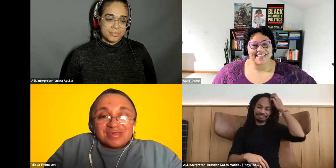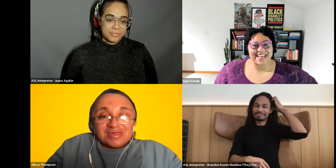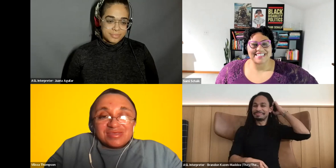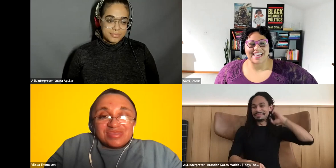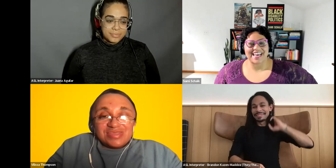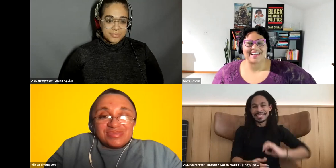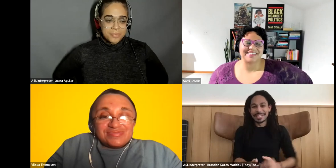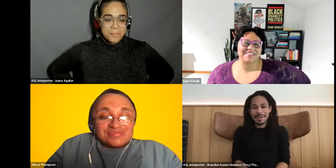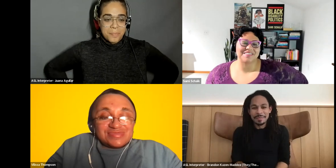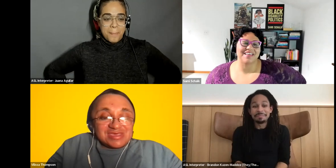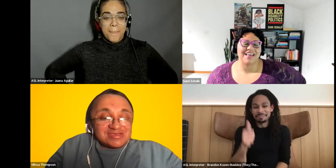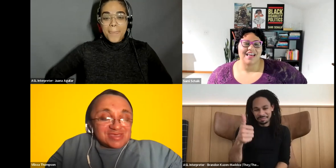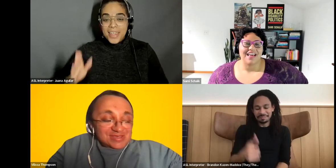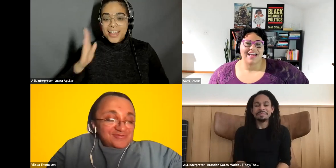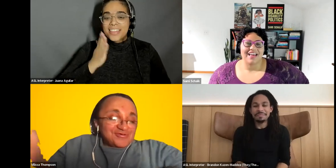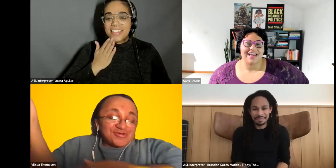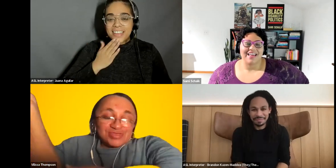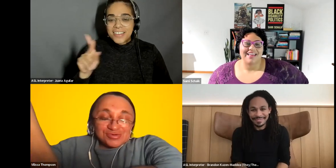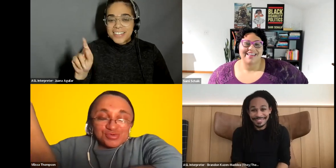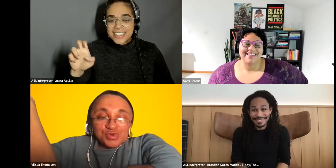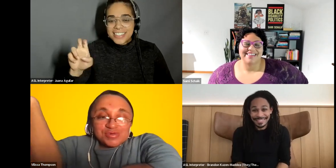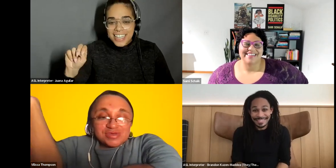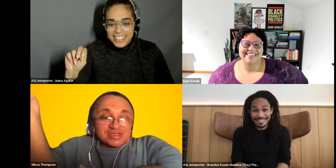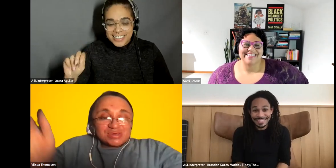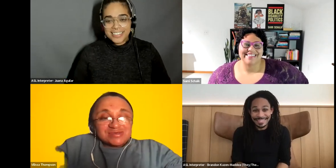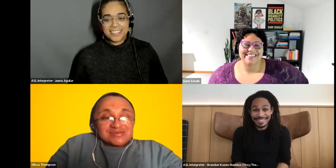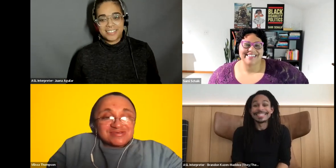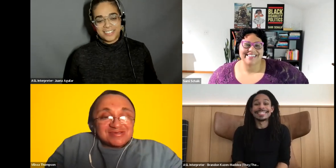Vilissa Thompson: Thanks, Ken. Yes, thank you for those warm introductions.